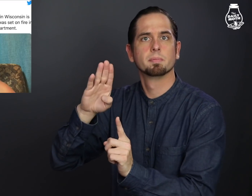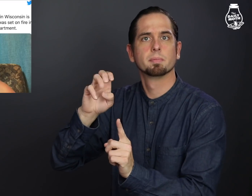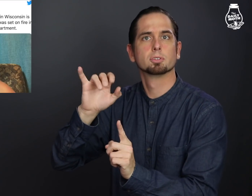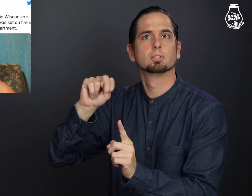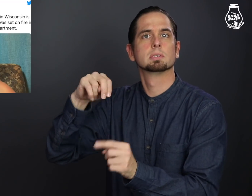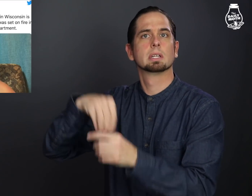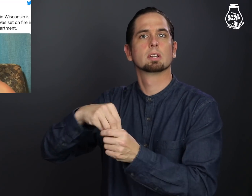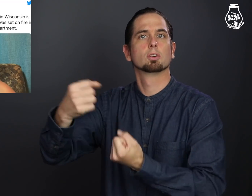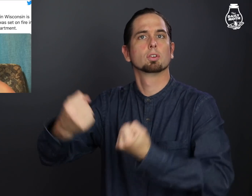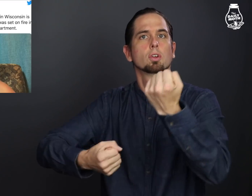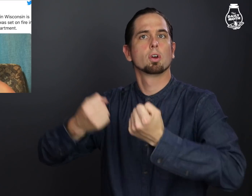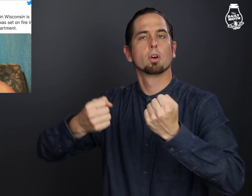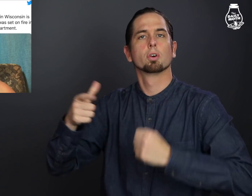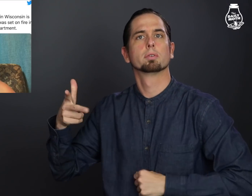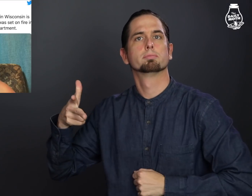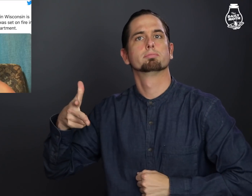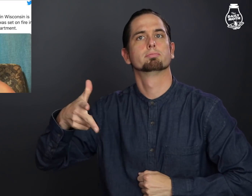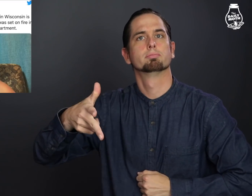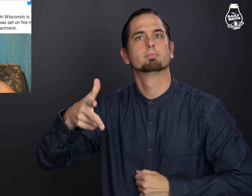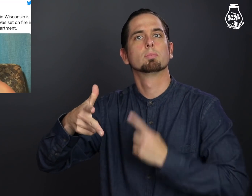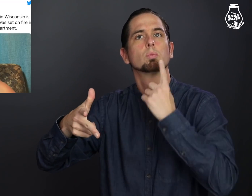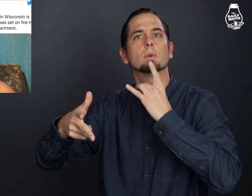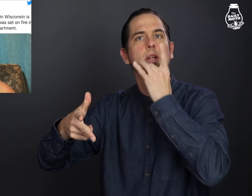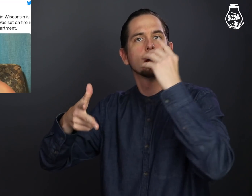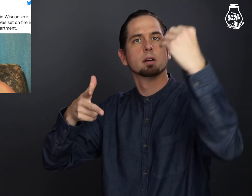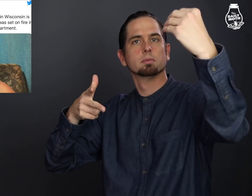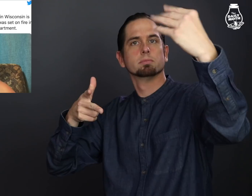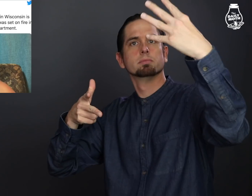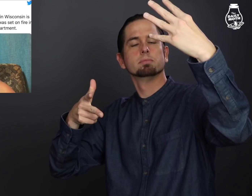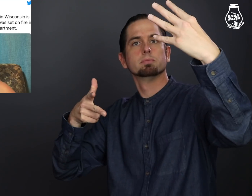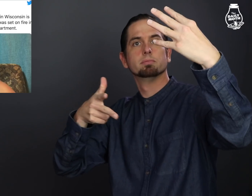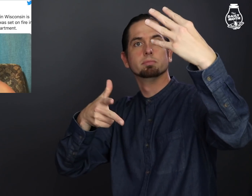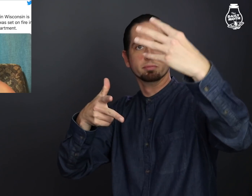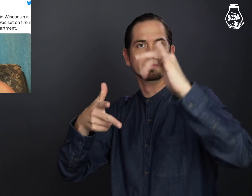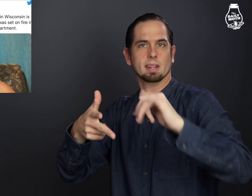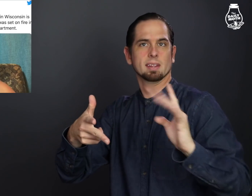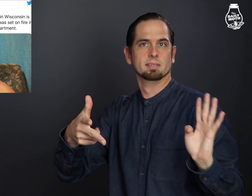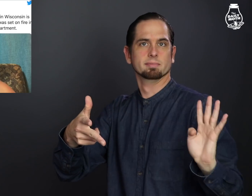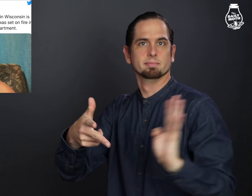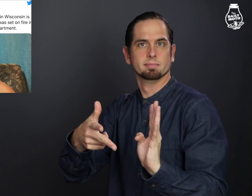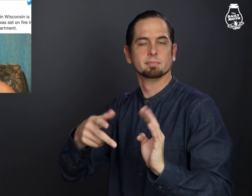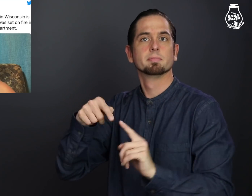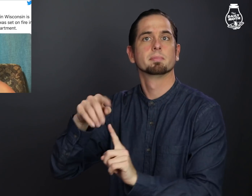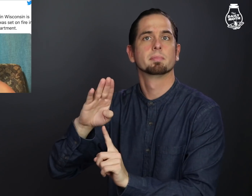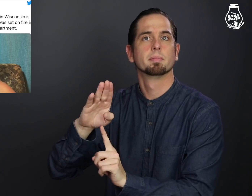when Bernstein was in a car that was stopped at a red light.